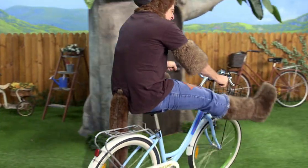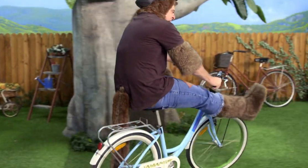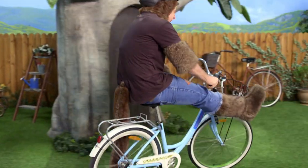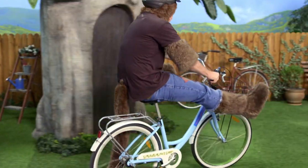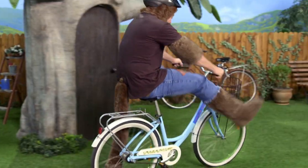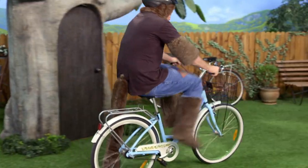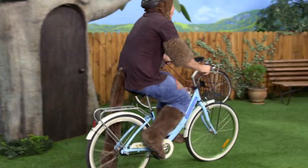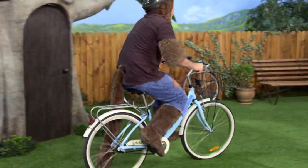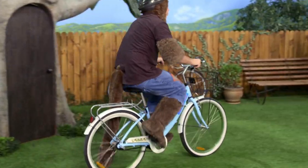Whoo!